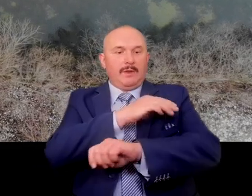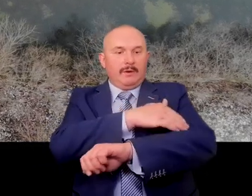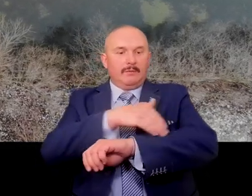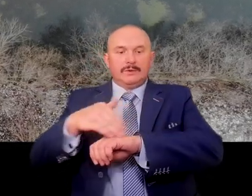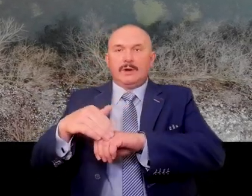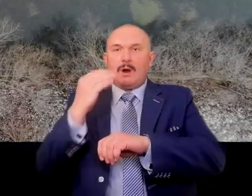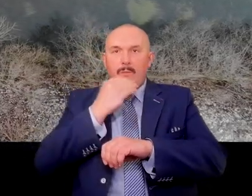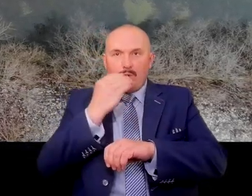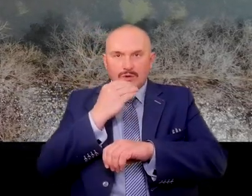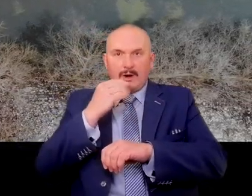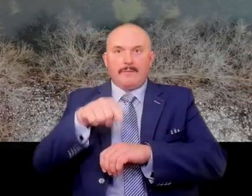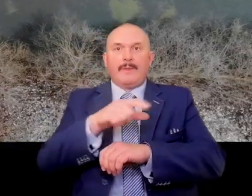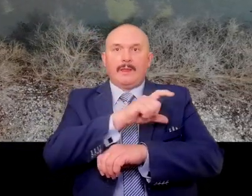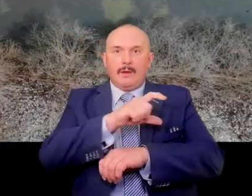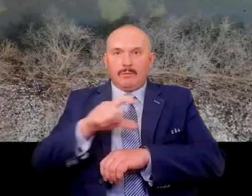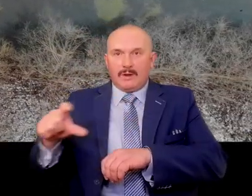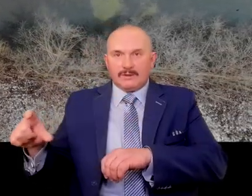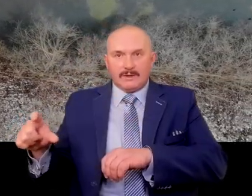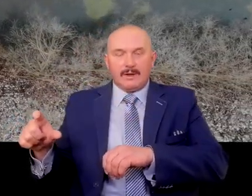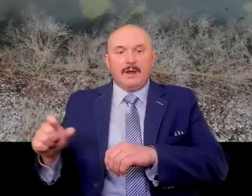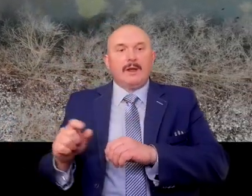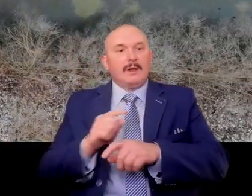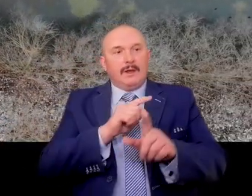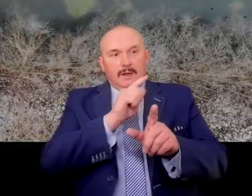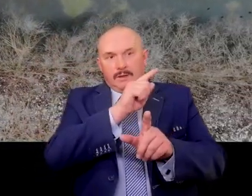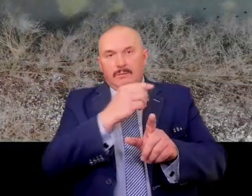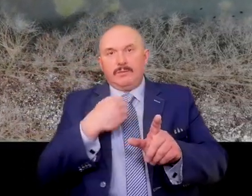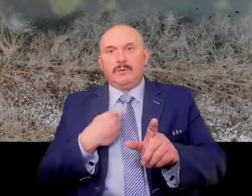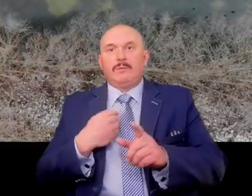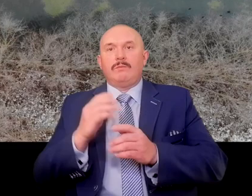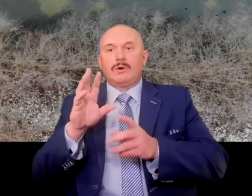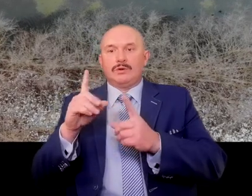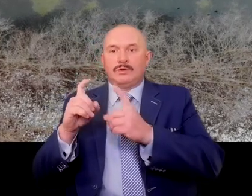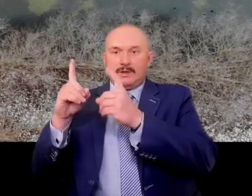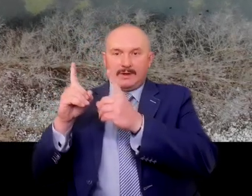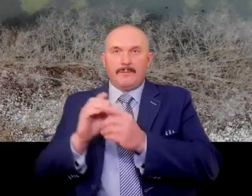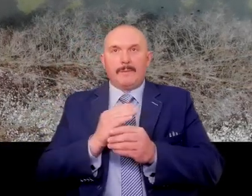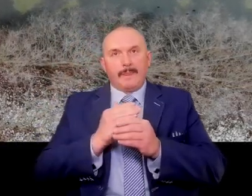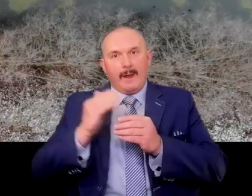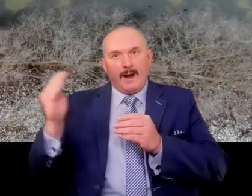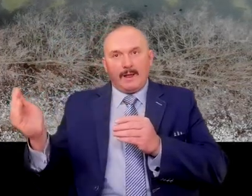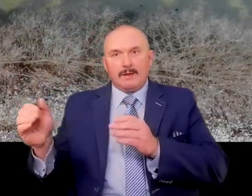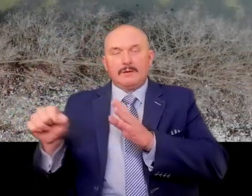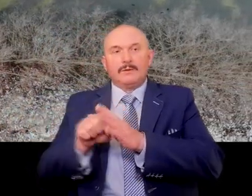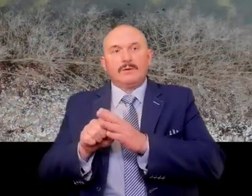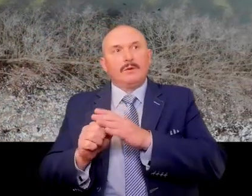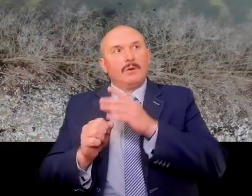This strip of coastline on the west side started right here. Further to the west there was already Germany.